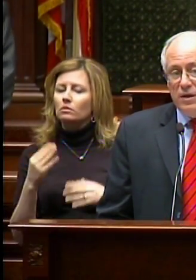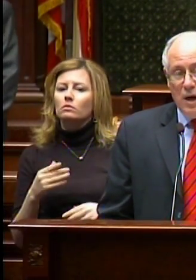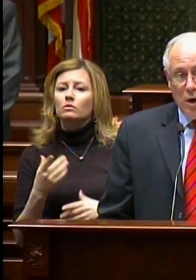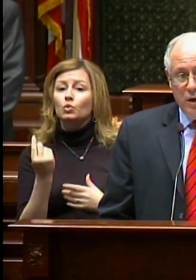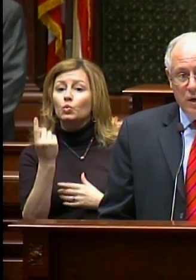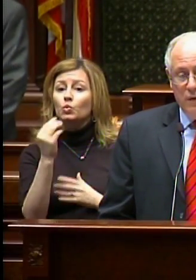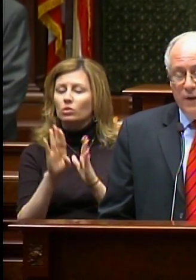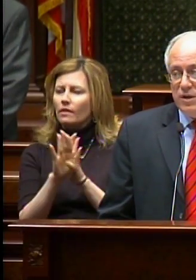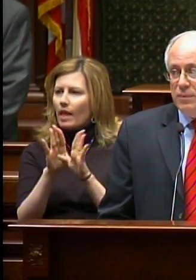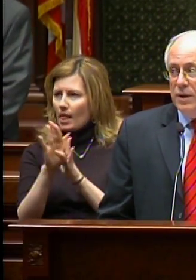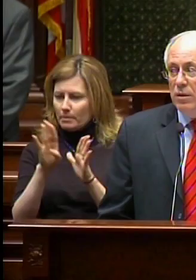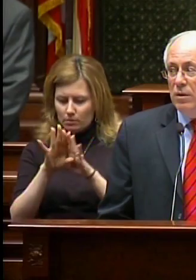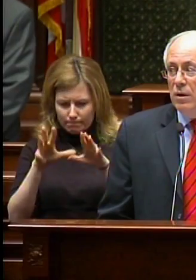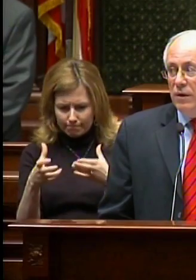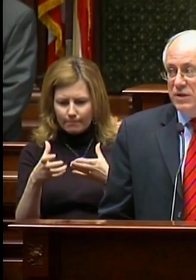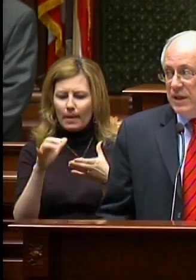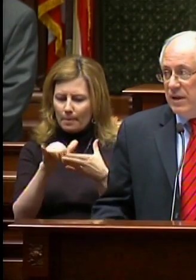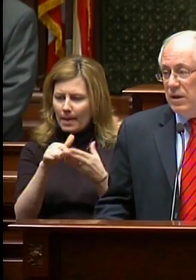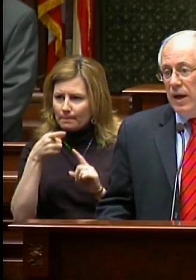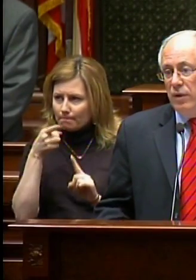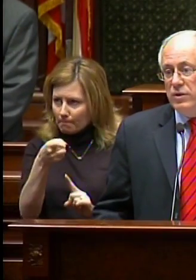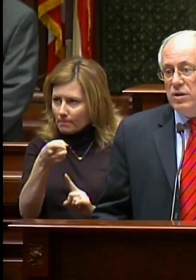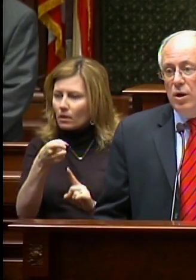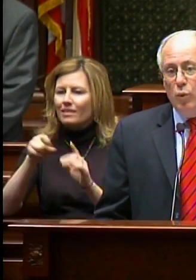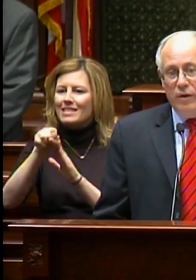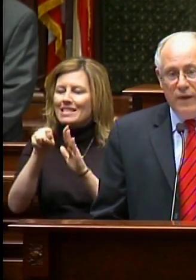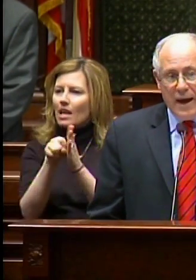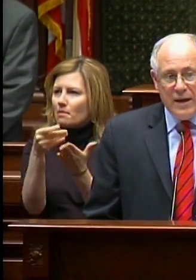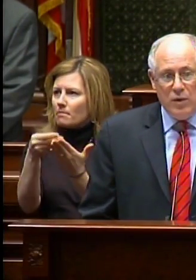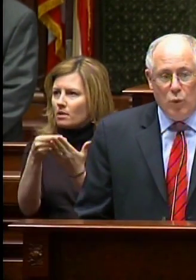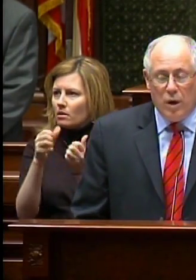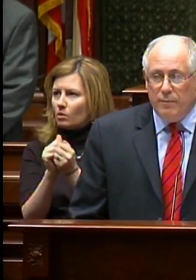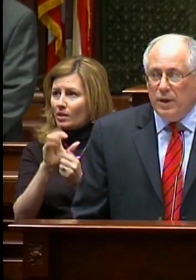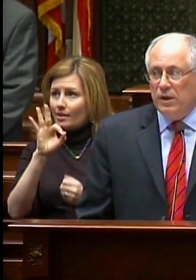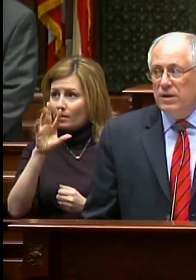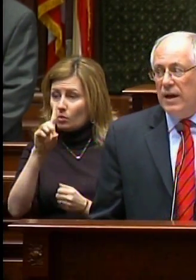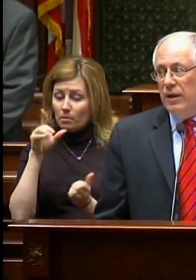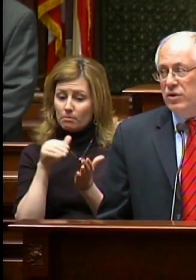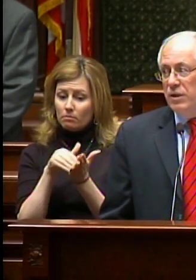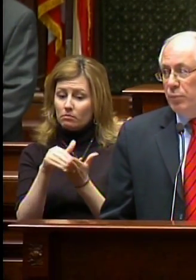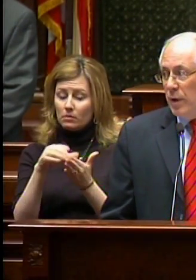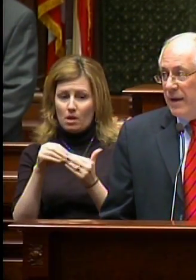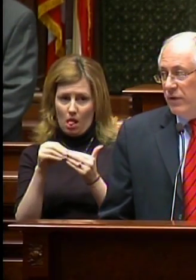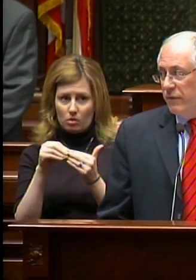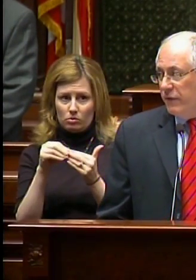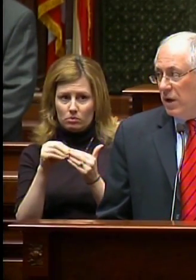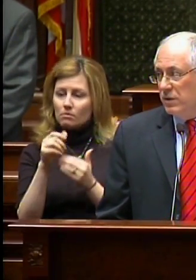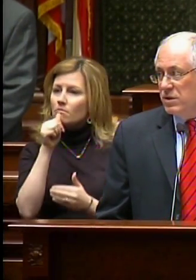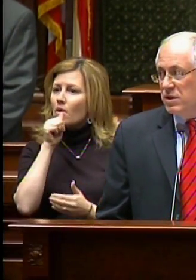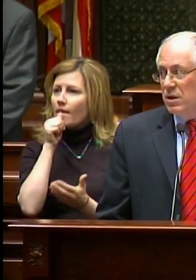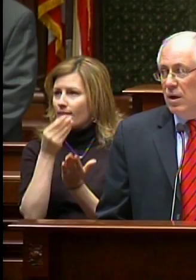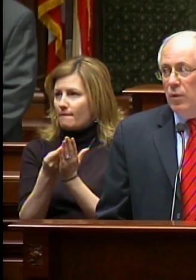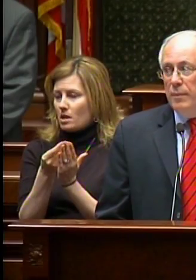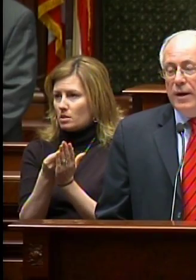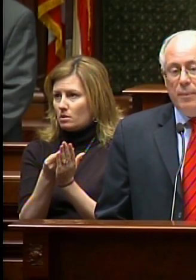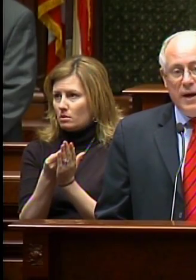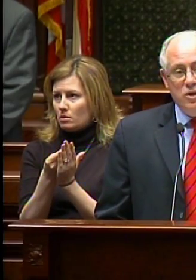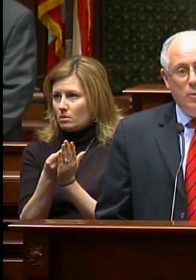a targeted investment of state dollars with $91 million in private funds, we made it possible